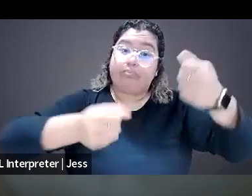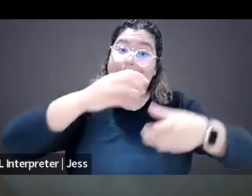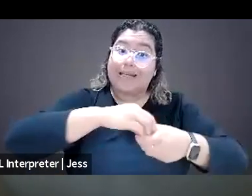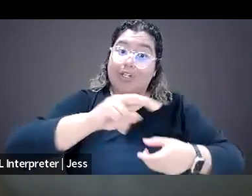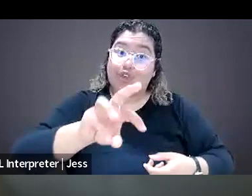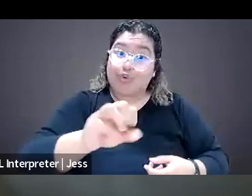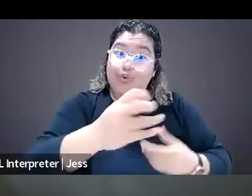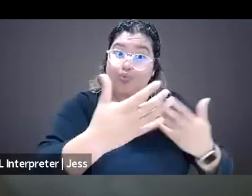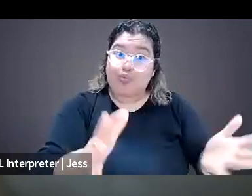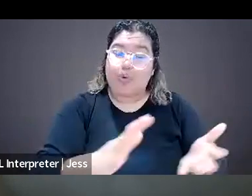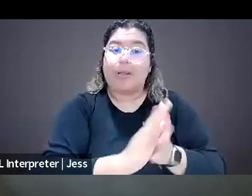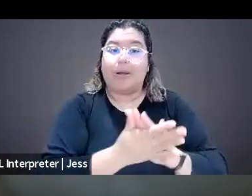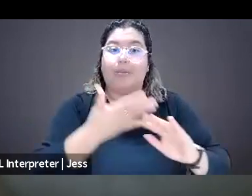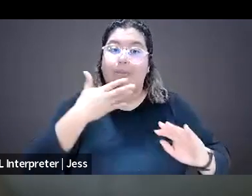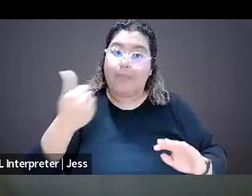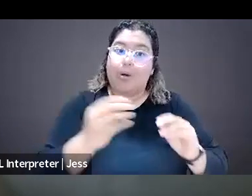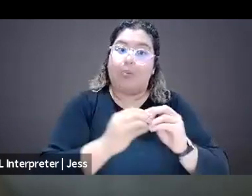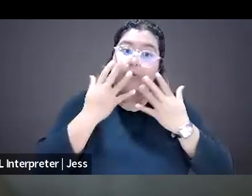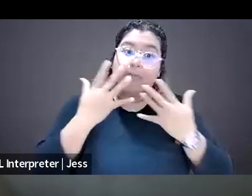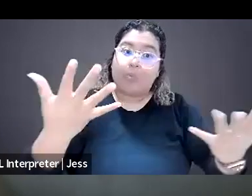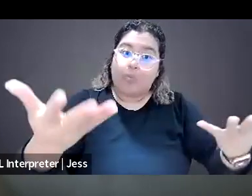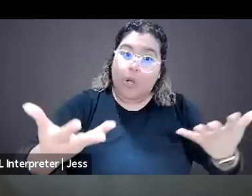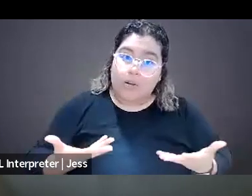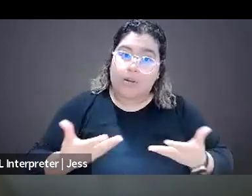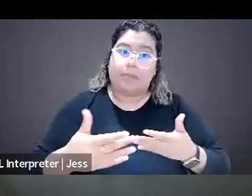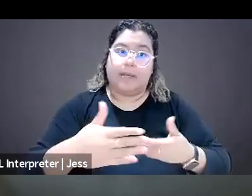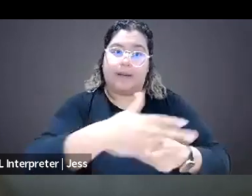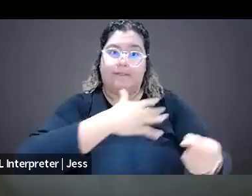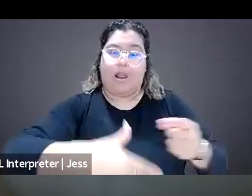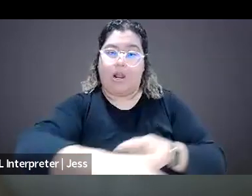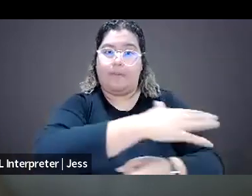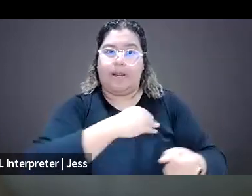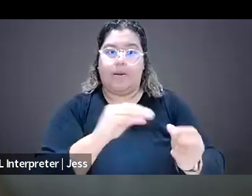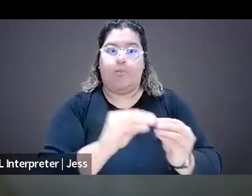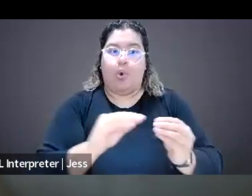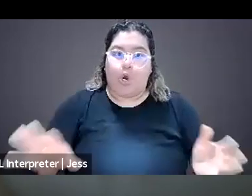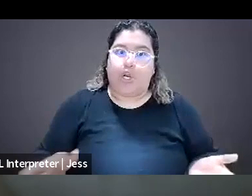and more inviting environment and it would make it for a more encouraging environment for youth to wanna actually go